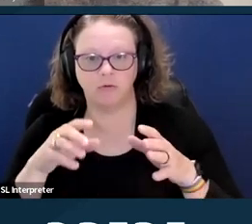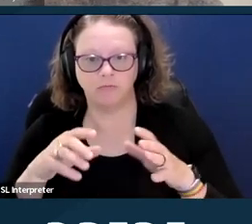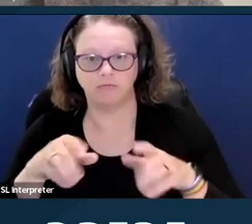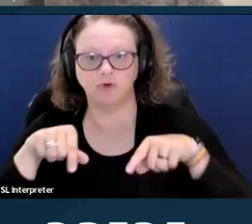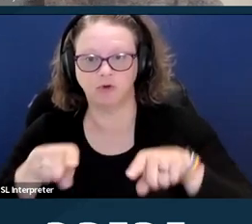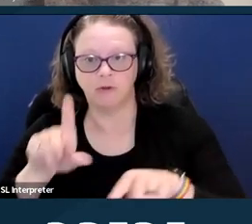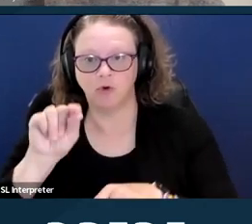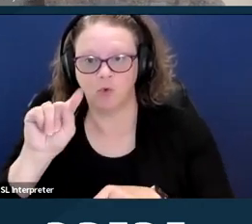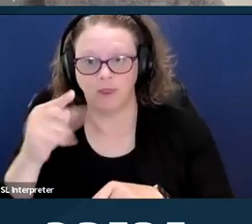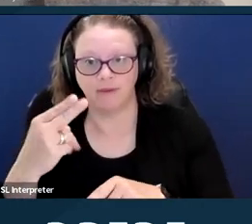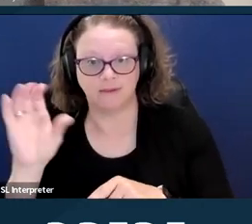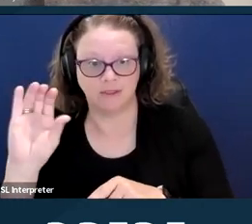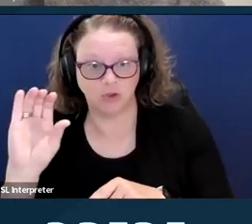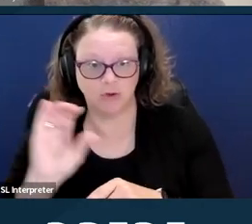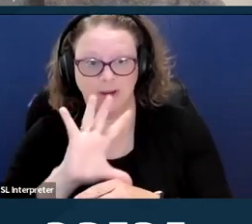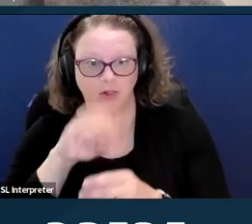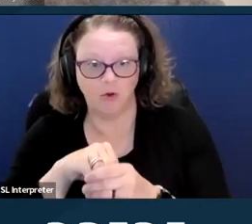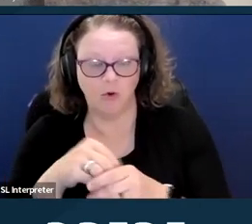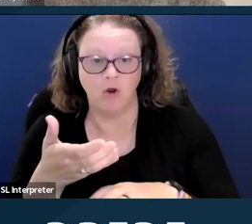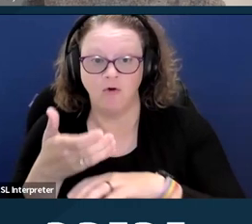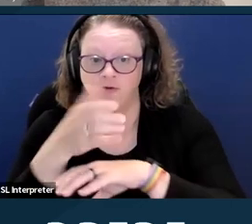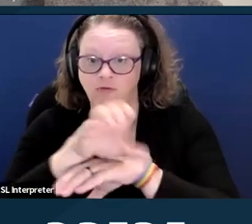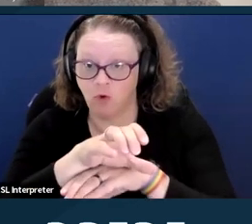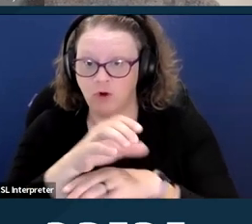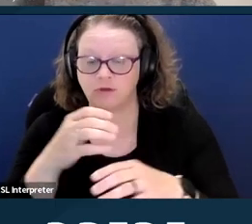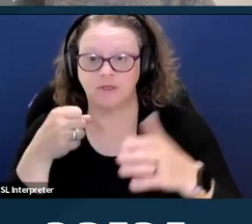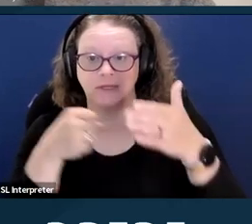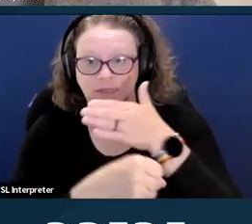which is still occurring in some contexts today.